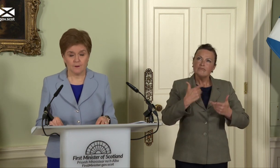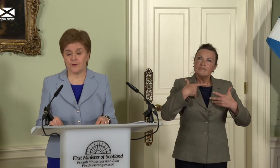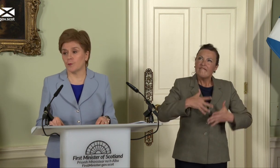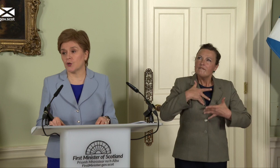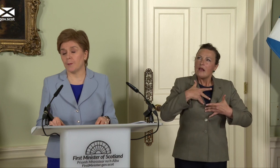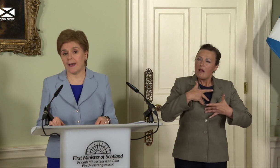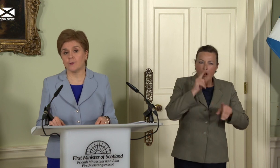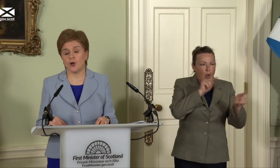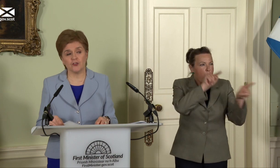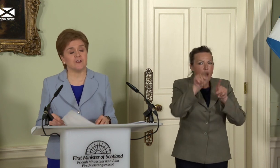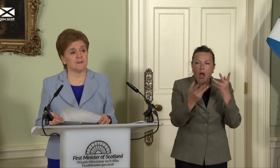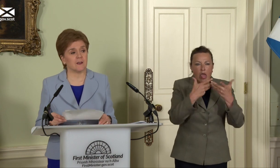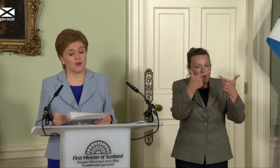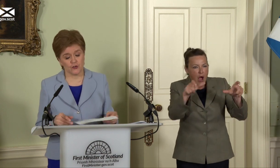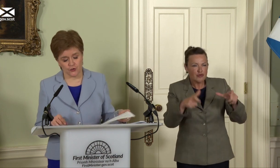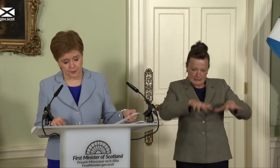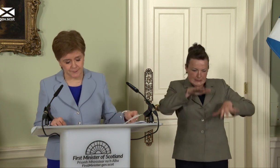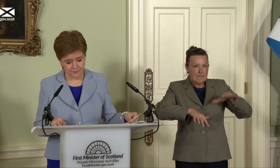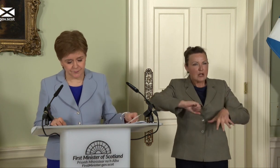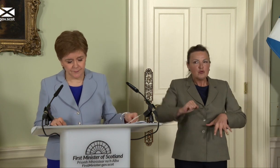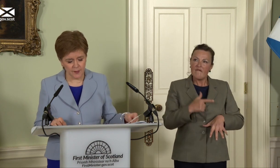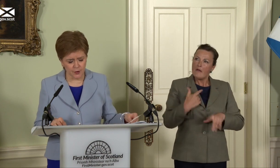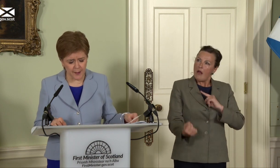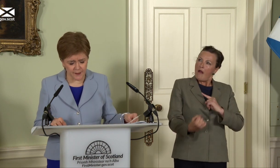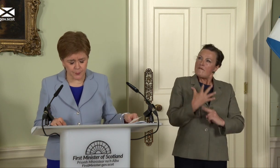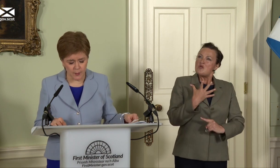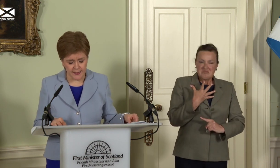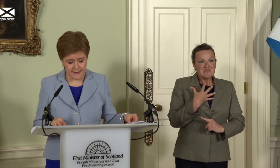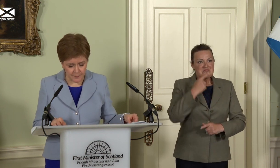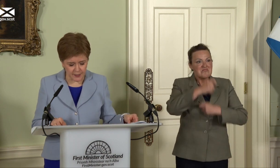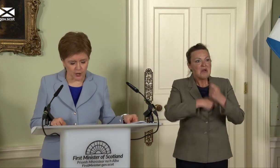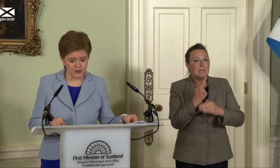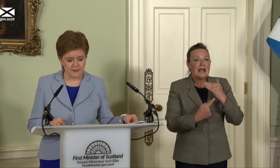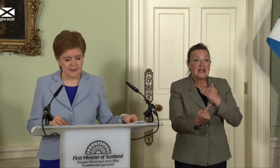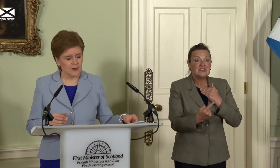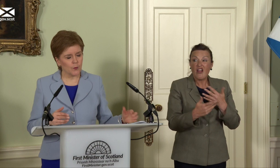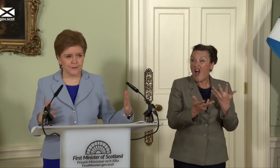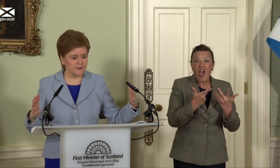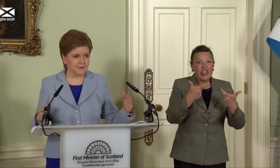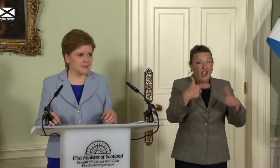from comparable countries across Europe? Comparable neighbouring countries with different